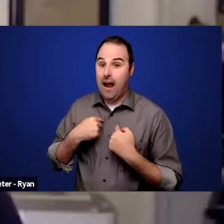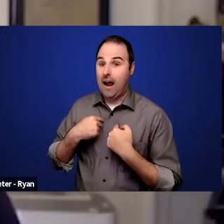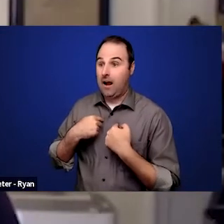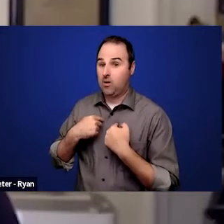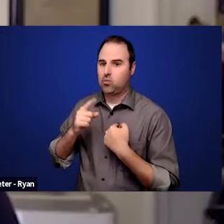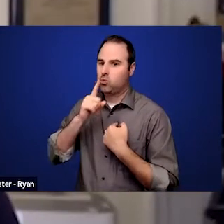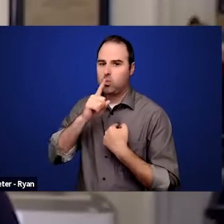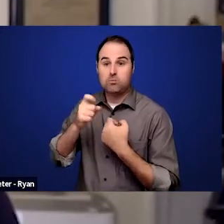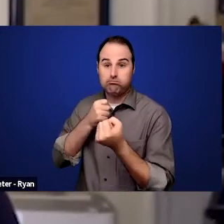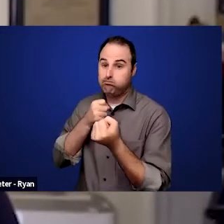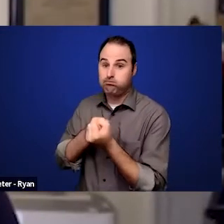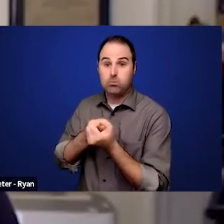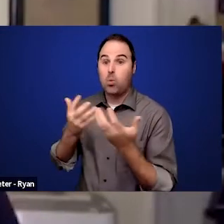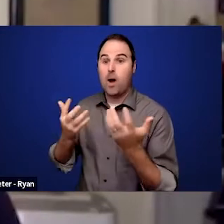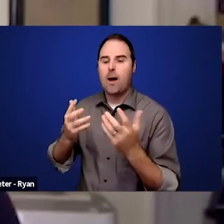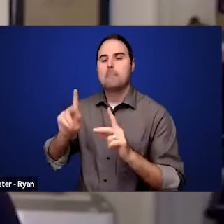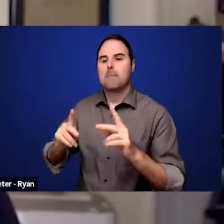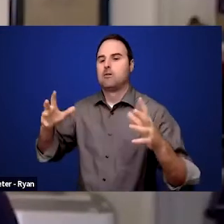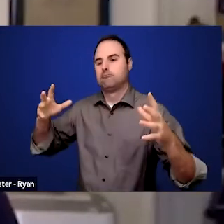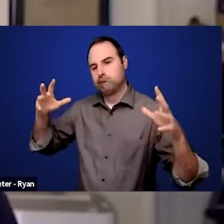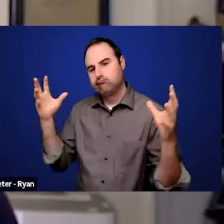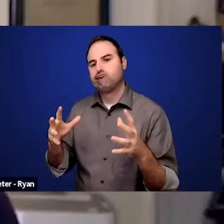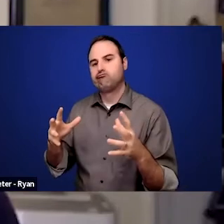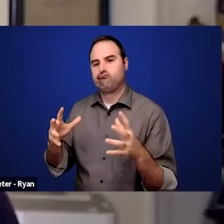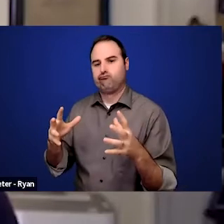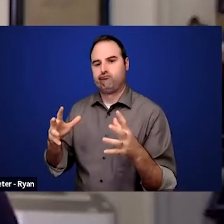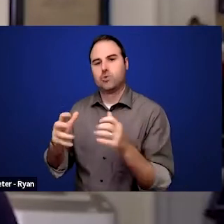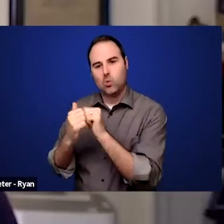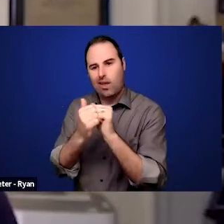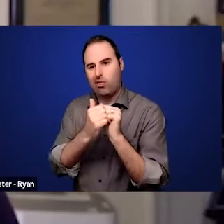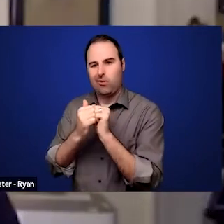So I think it is the exception to the rule